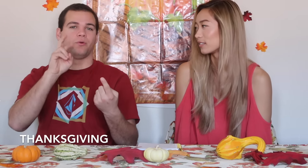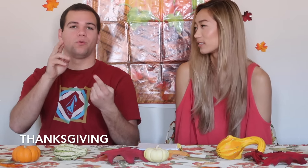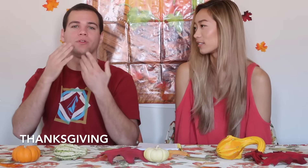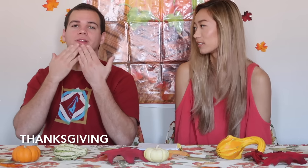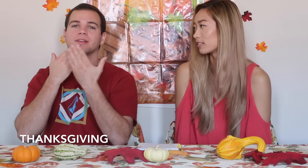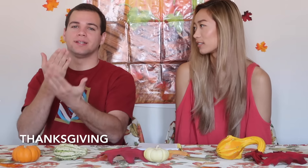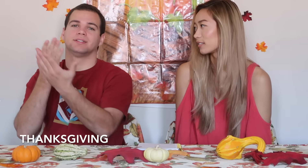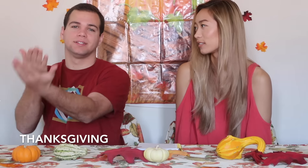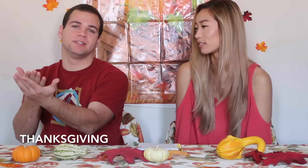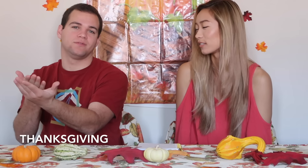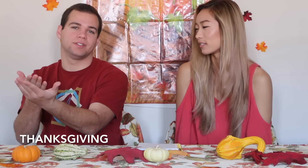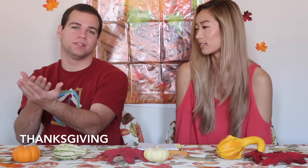or Thanksgiving